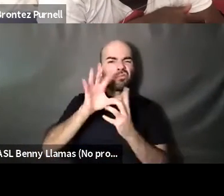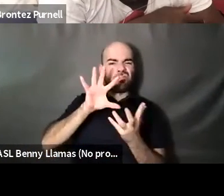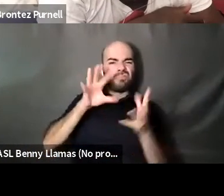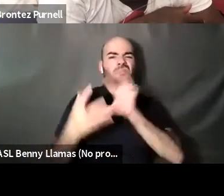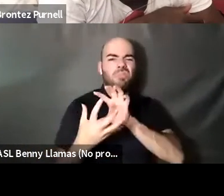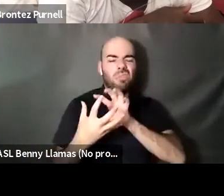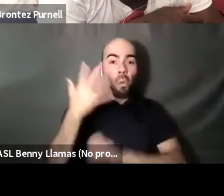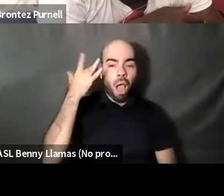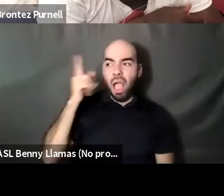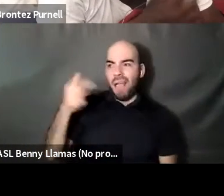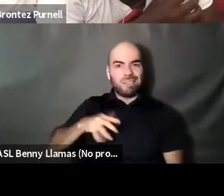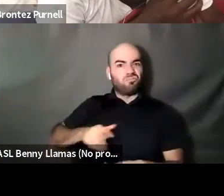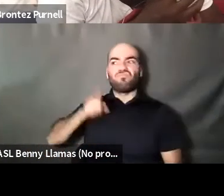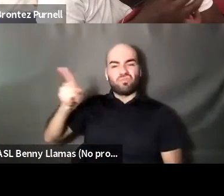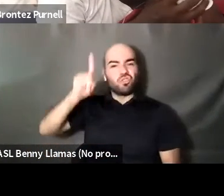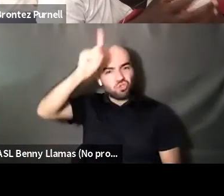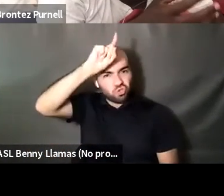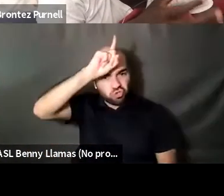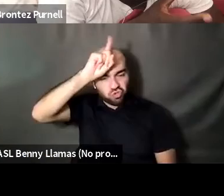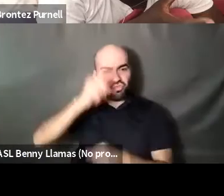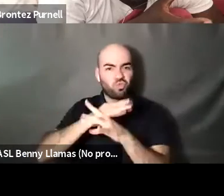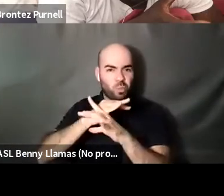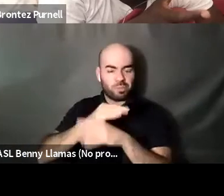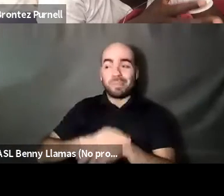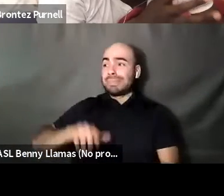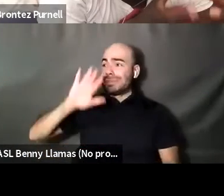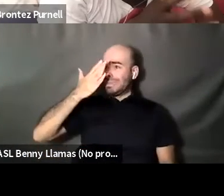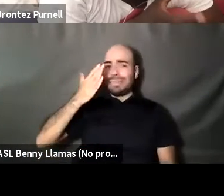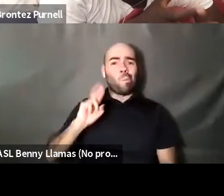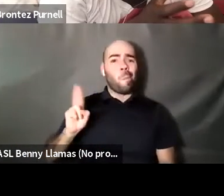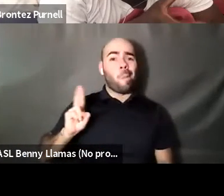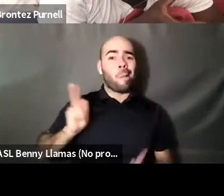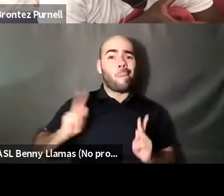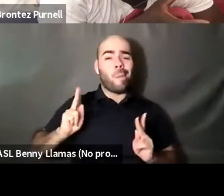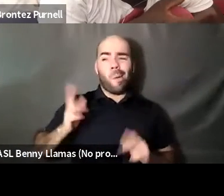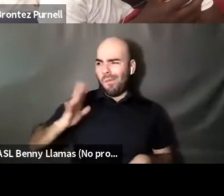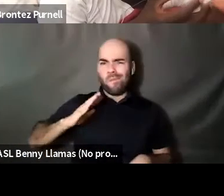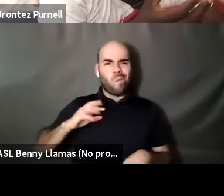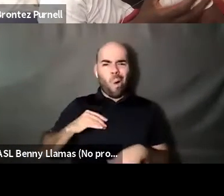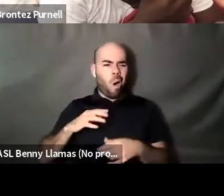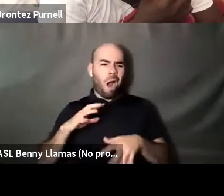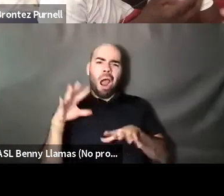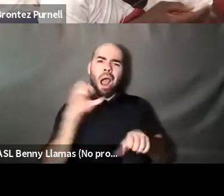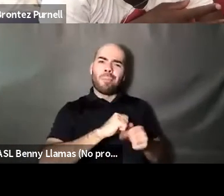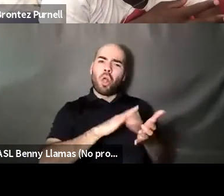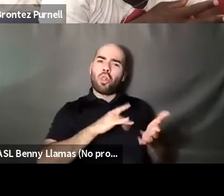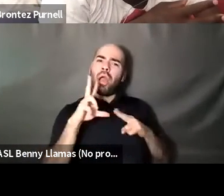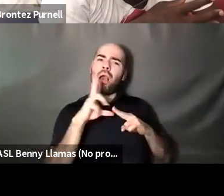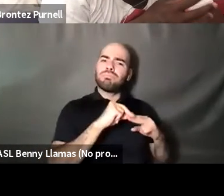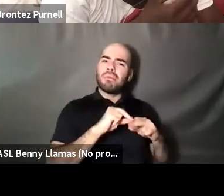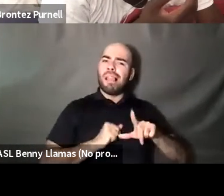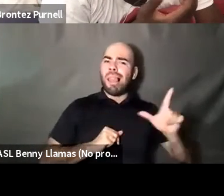Brontez Purnell: Basically, it seems like the right is now using all the tactics of the left bully and the left are like meaning in on the more like kind of